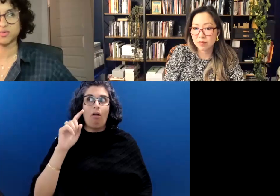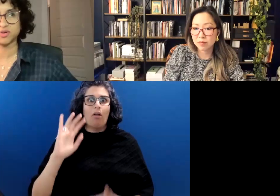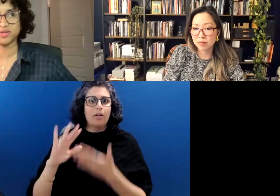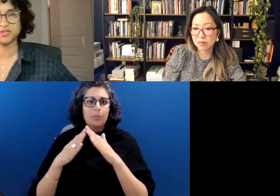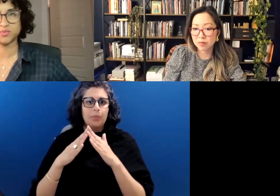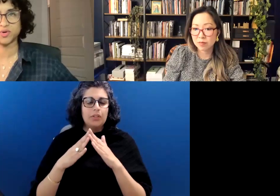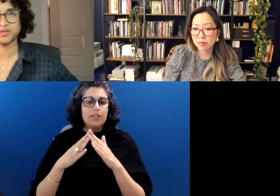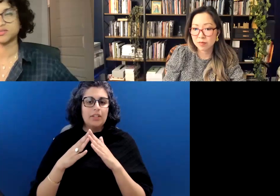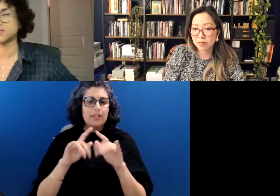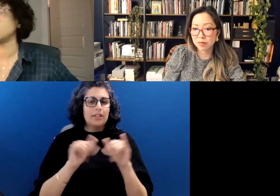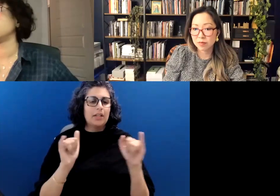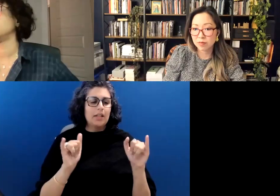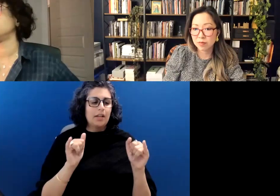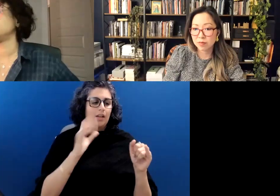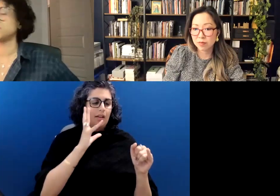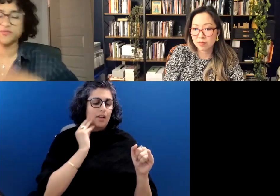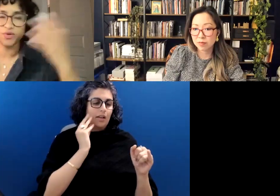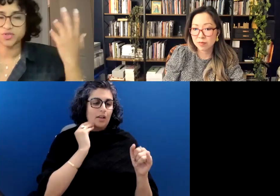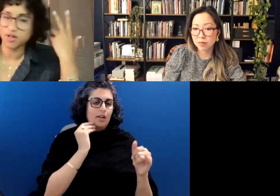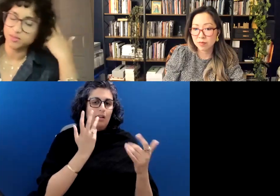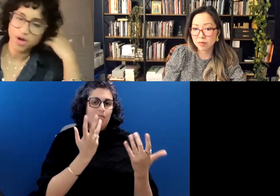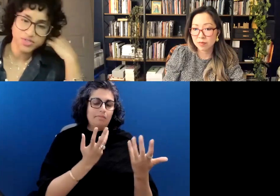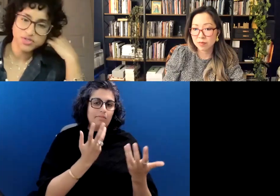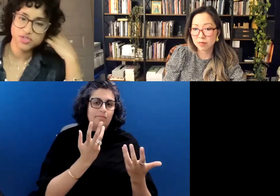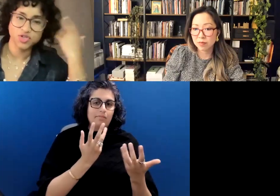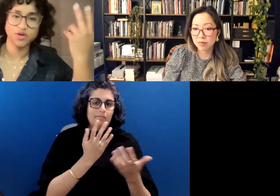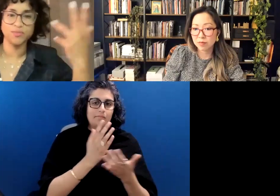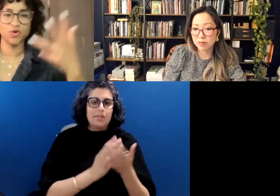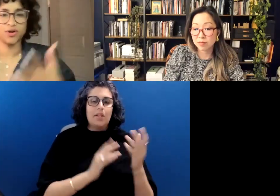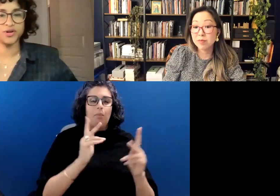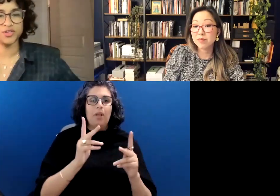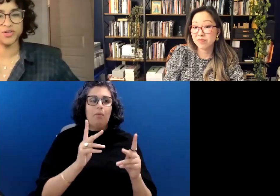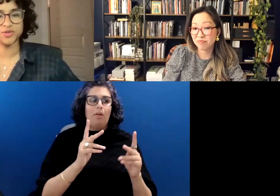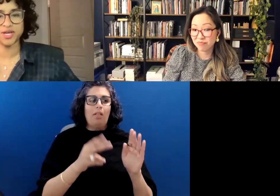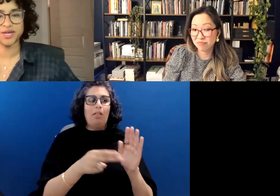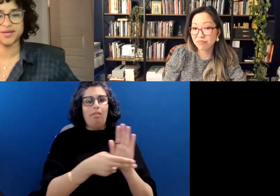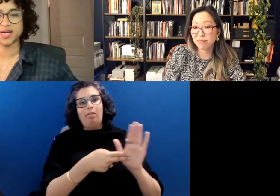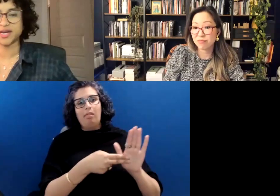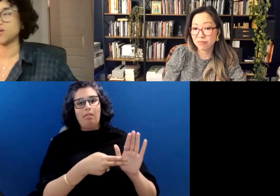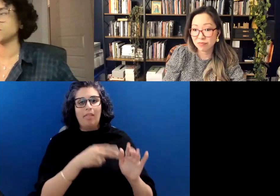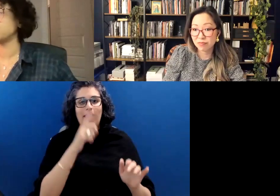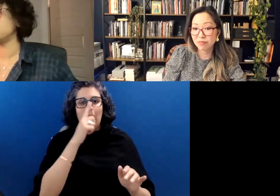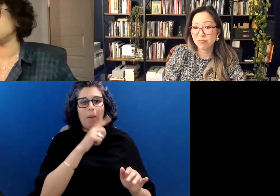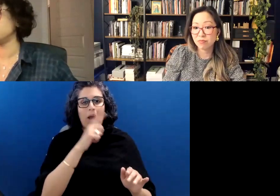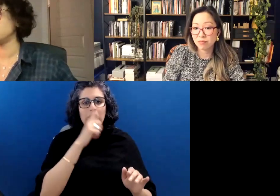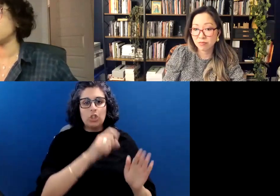experienced what you know some folks call imposter syndrome, or, you know, like I also,